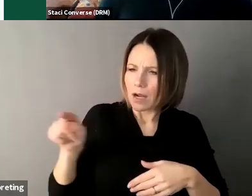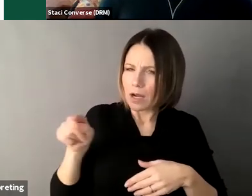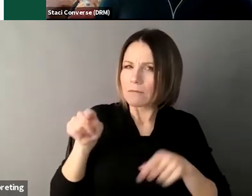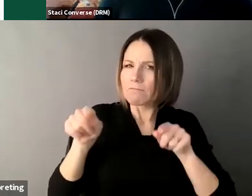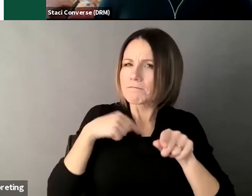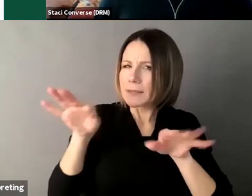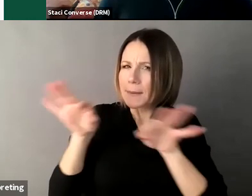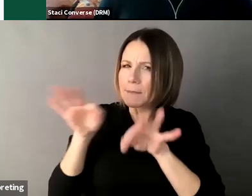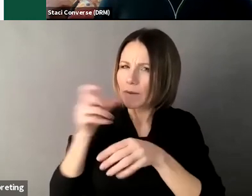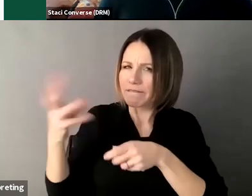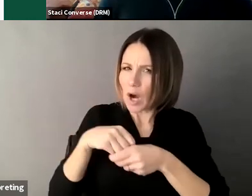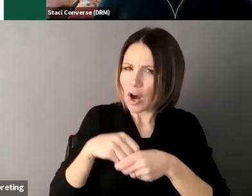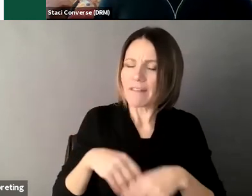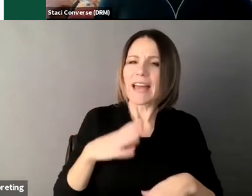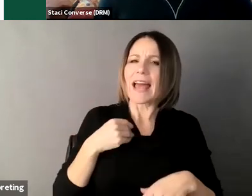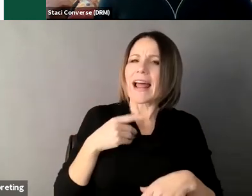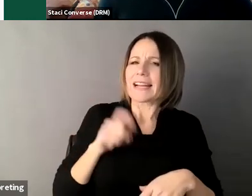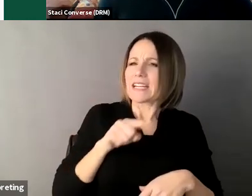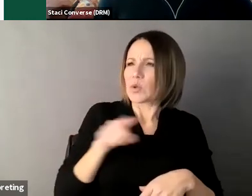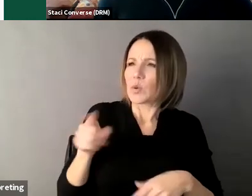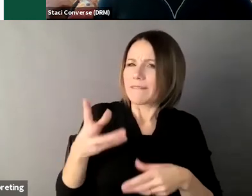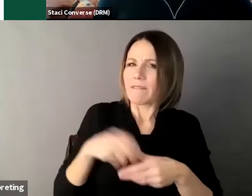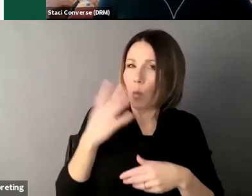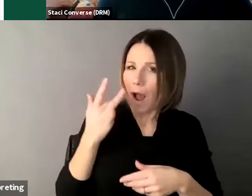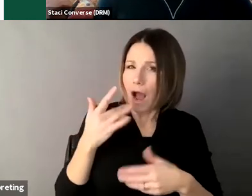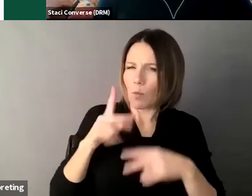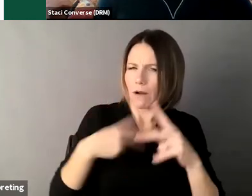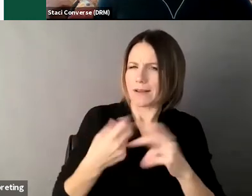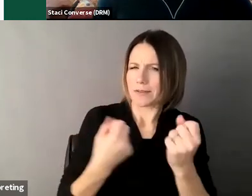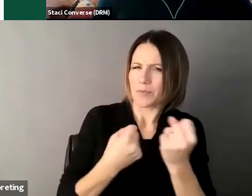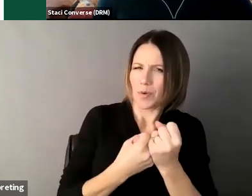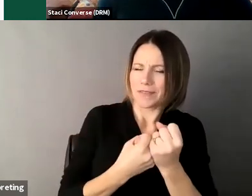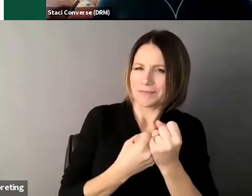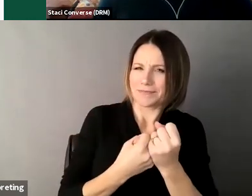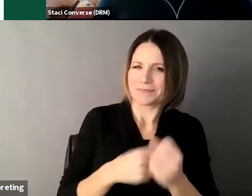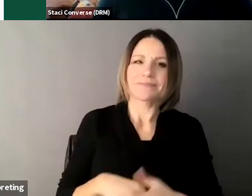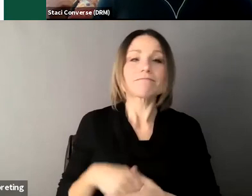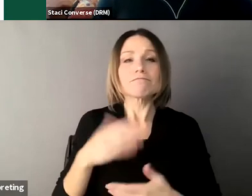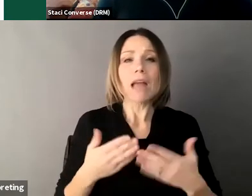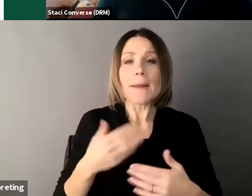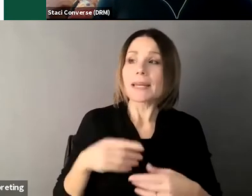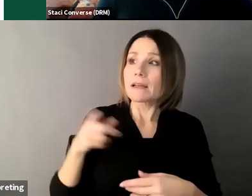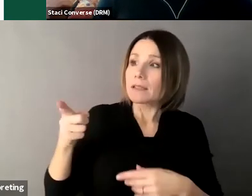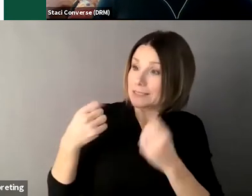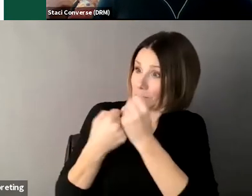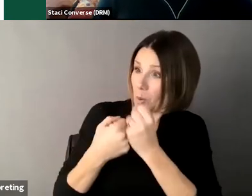decision maker may make a different decision than a supporter thinks is best and the decision maker